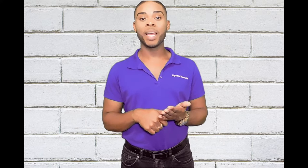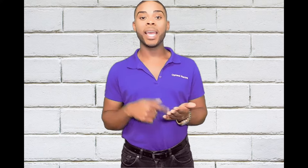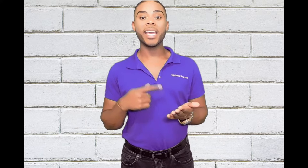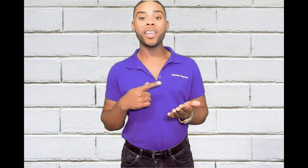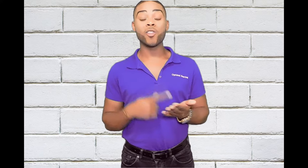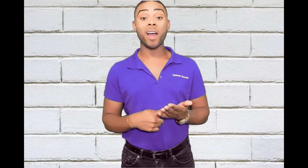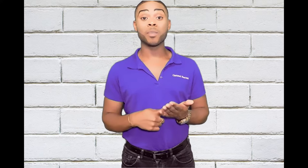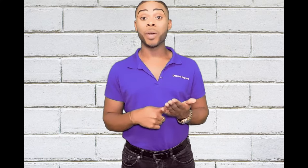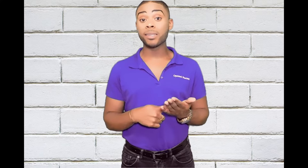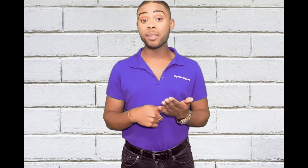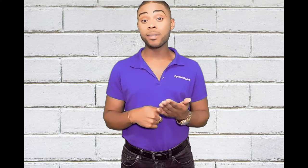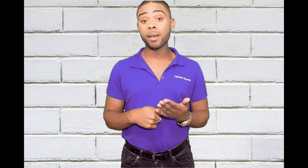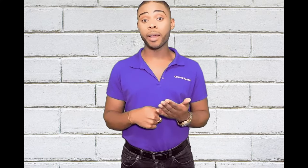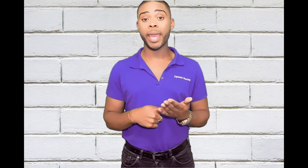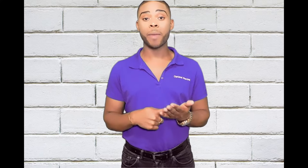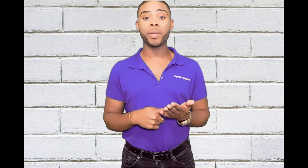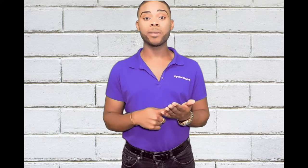he drives buses on campus,